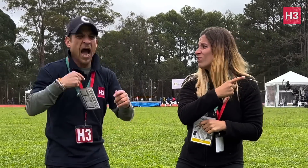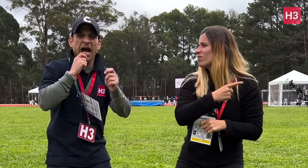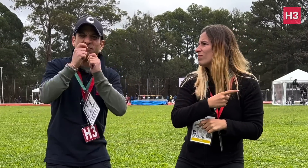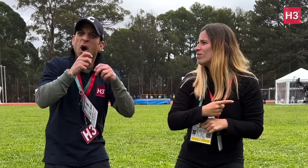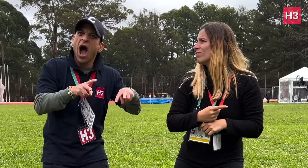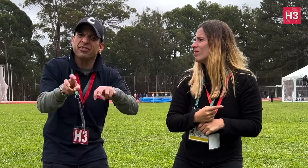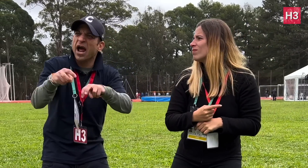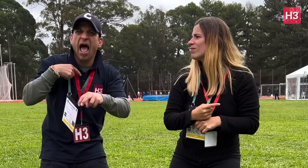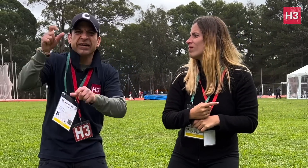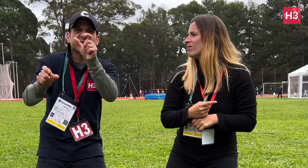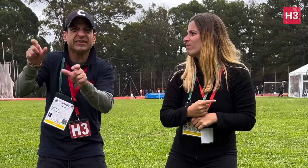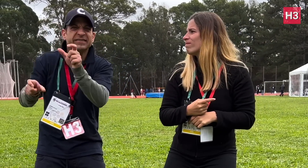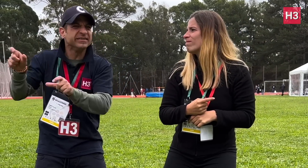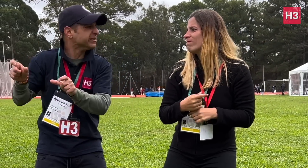Me too!